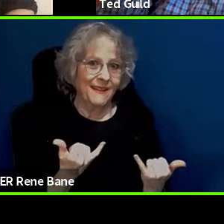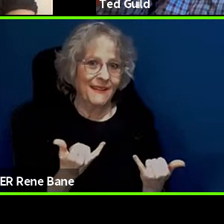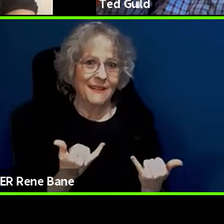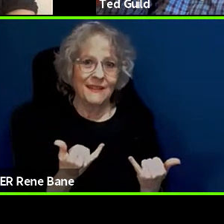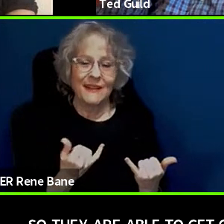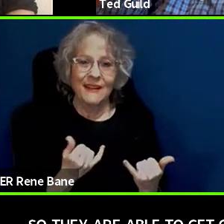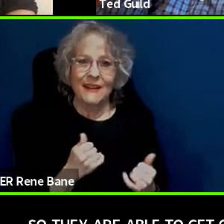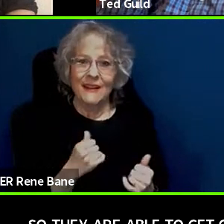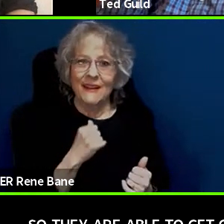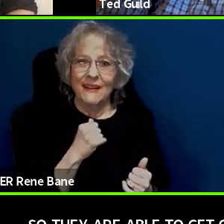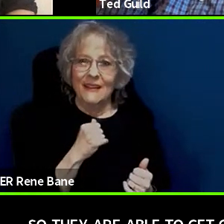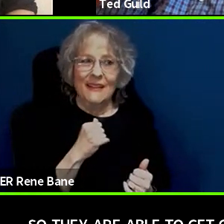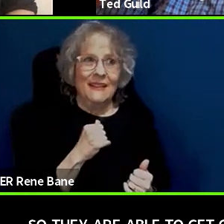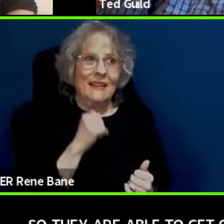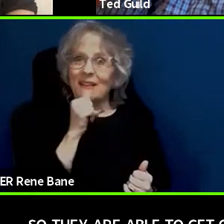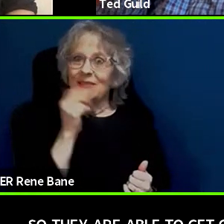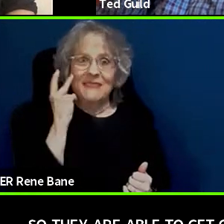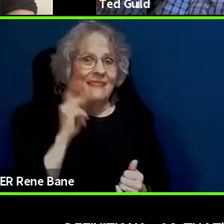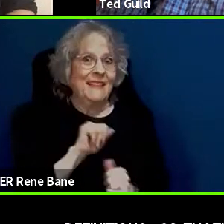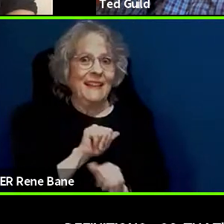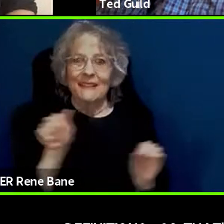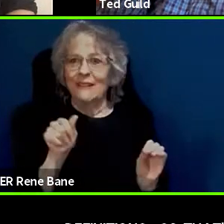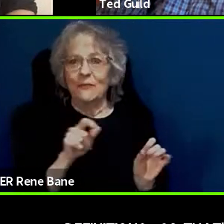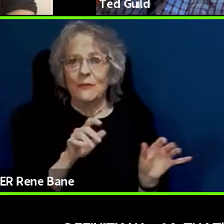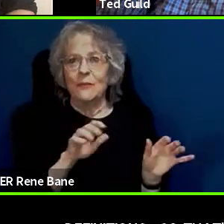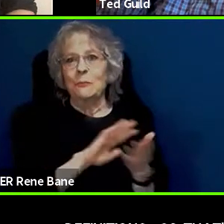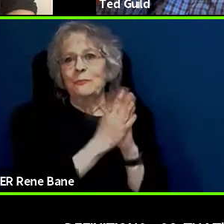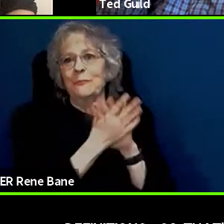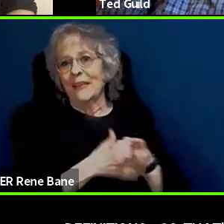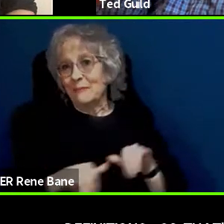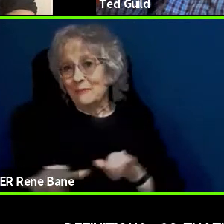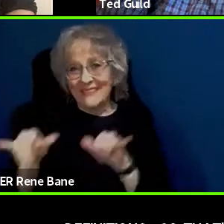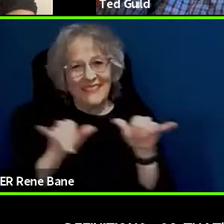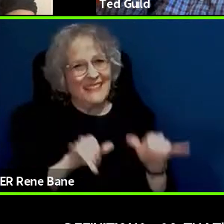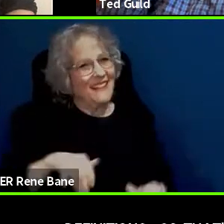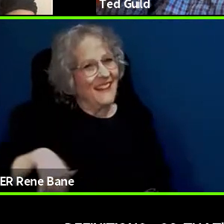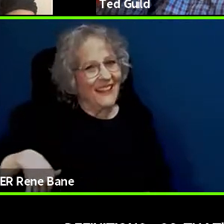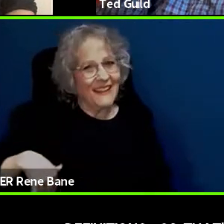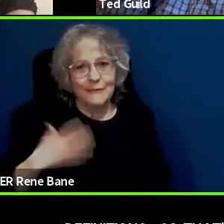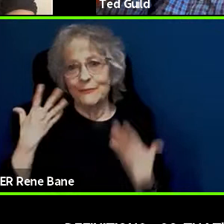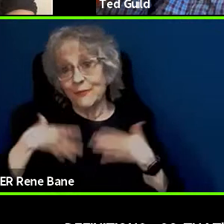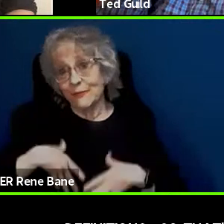there unfortunately. Another problem with the autonomous area, everybody